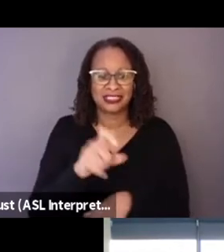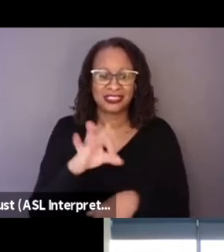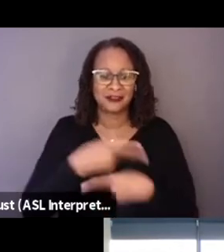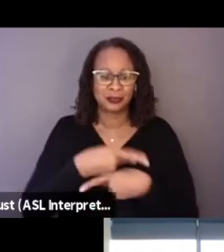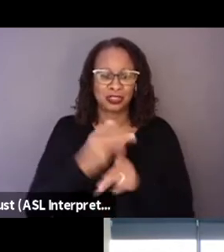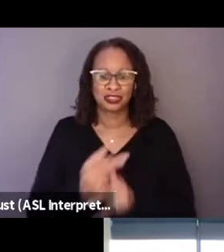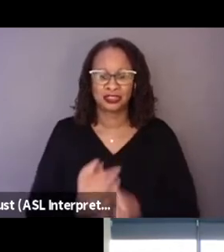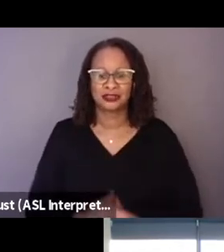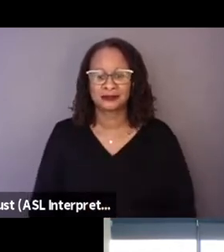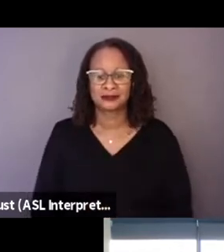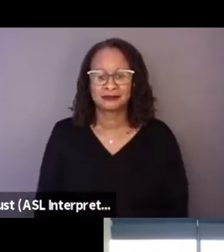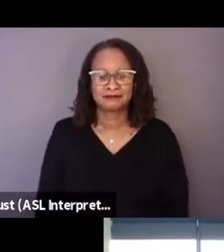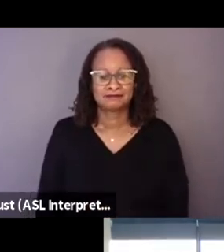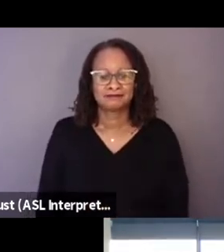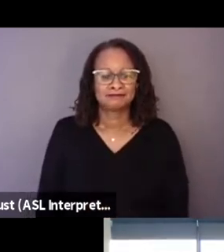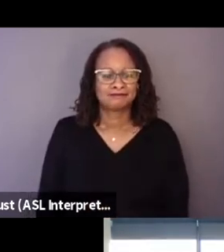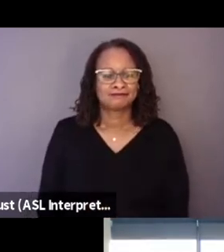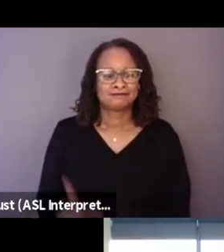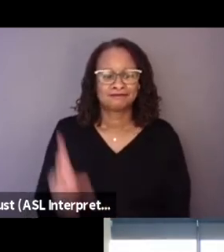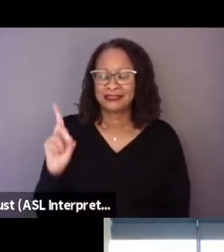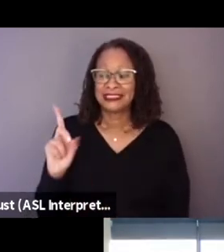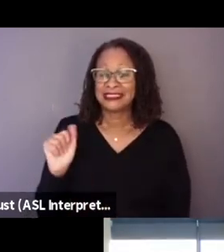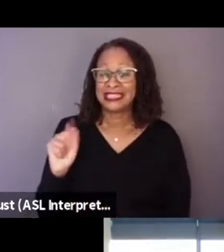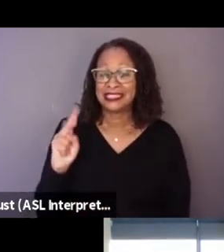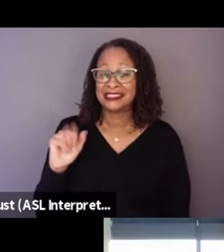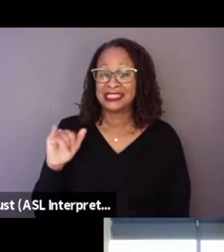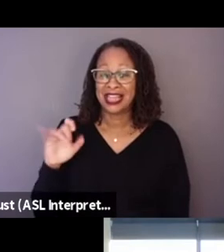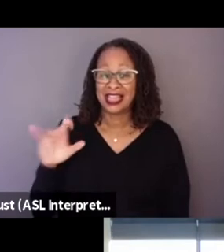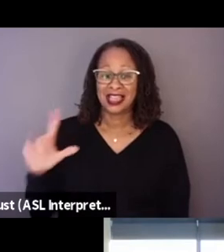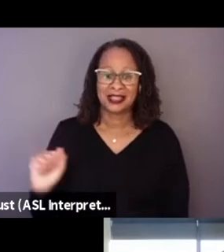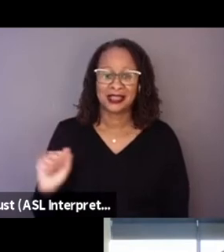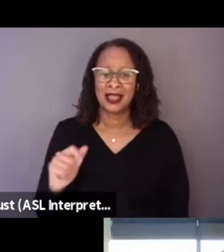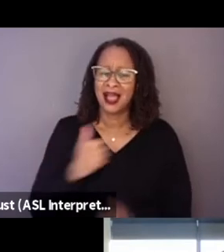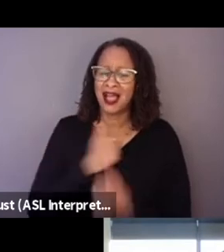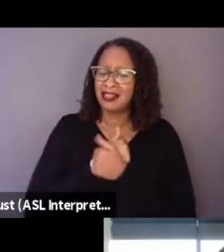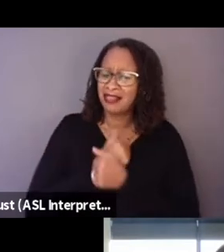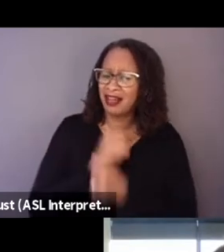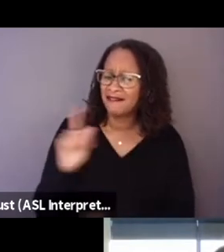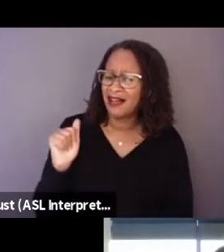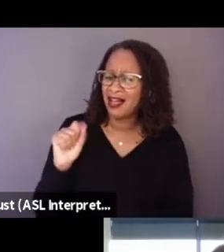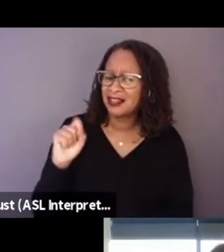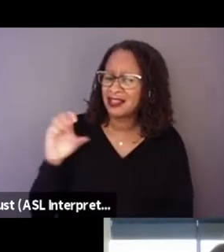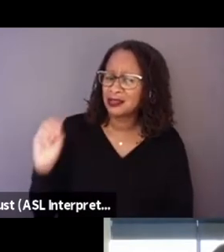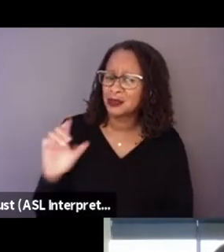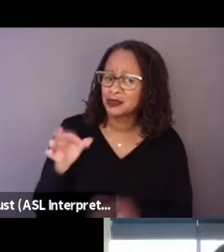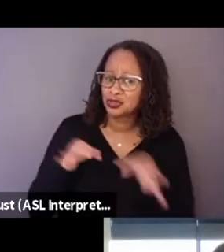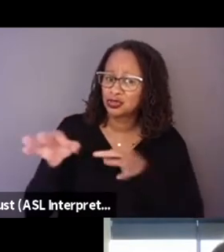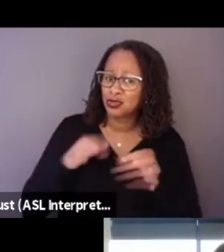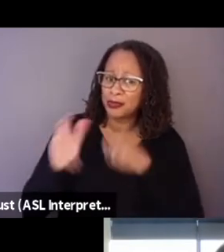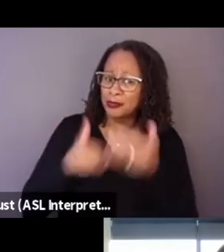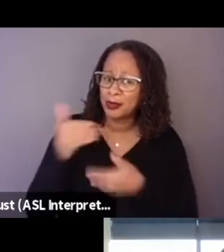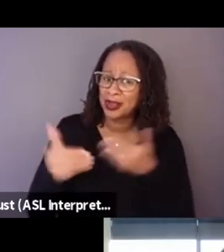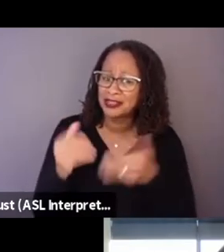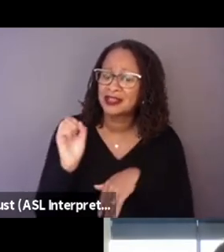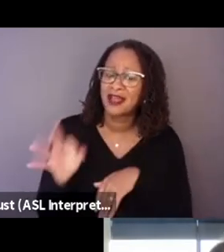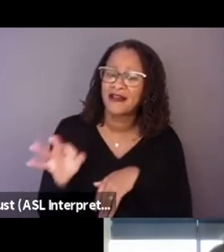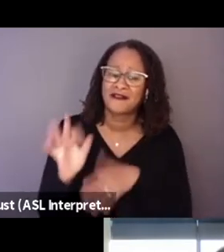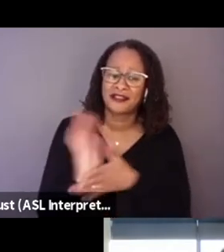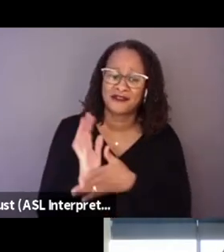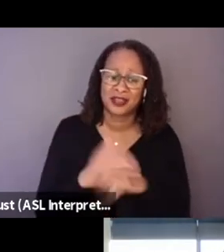I was going to say that I love for Alonso to describe the process of this film as a research throughout the whole process,